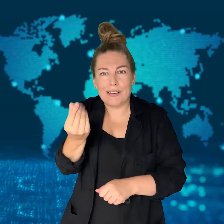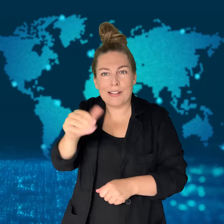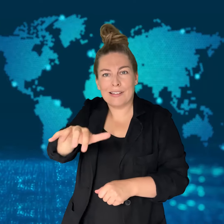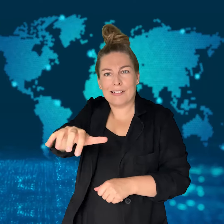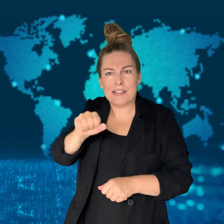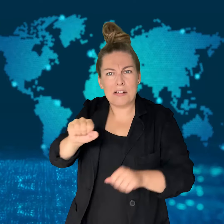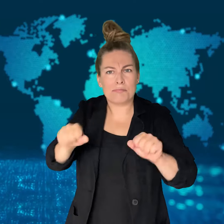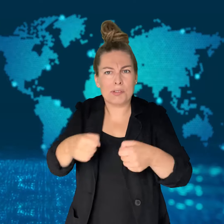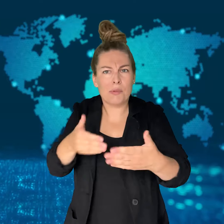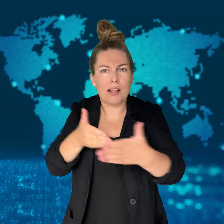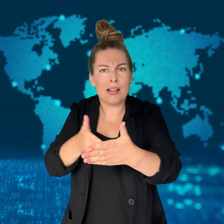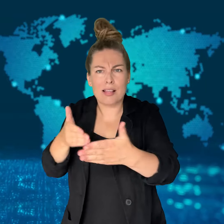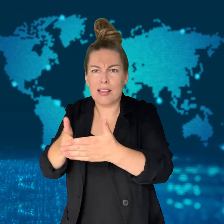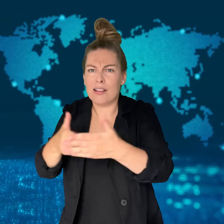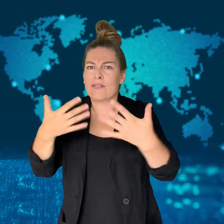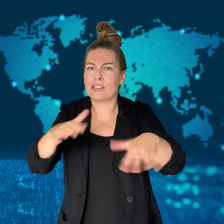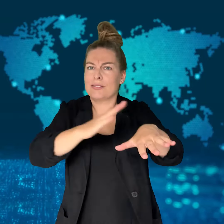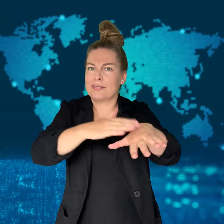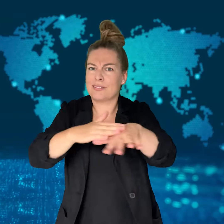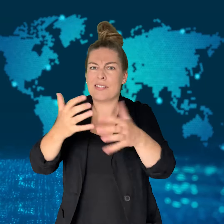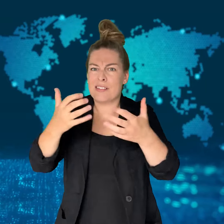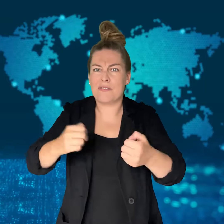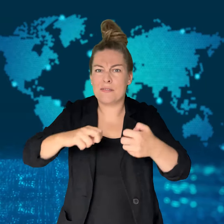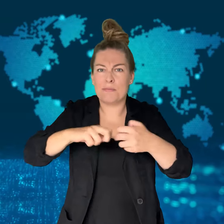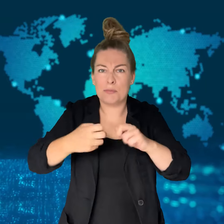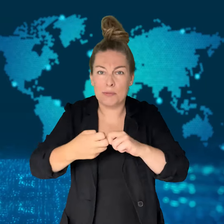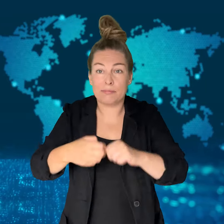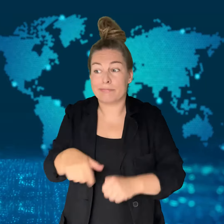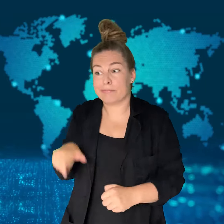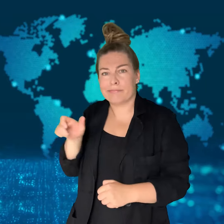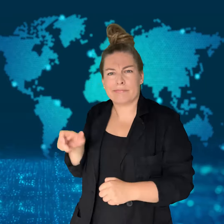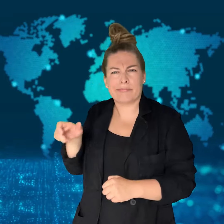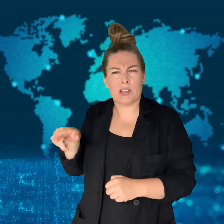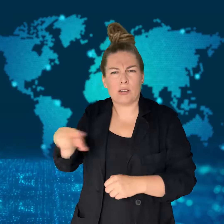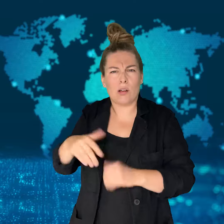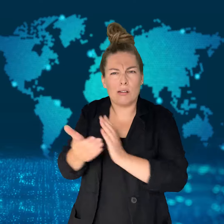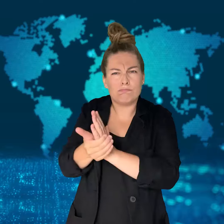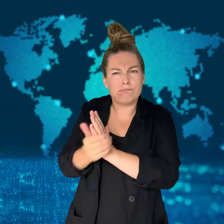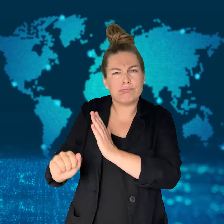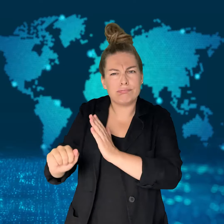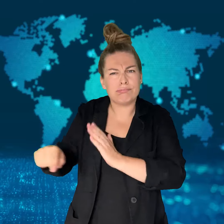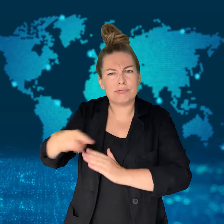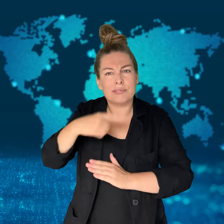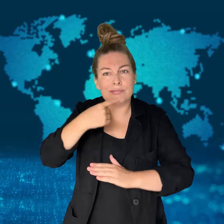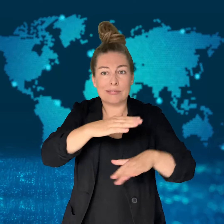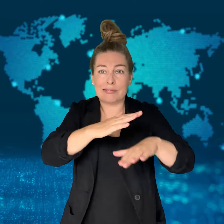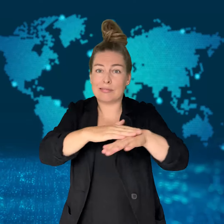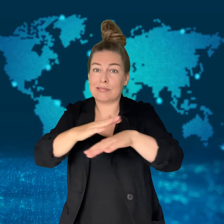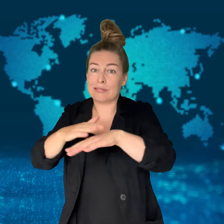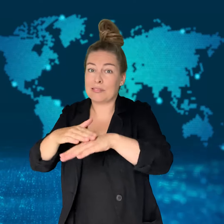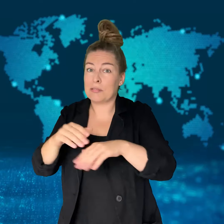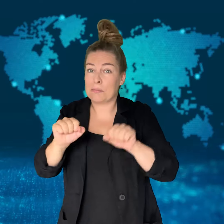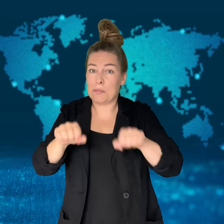they could not access their money. Experts have warned that